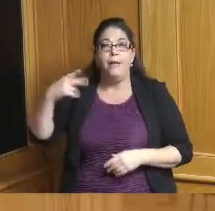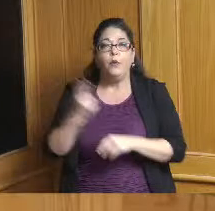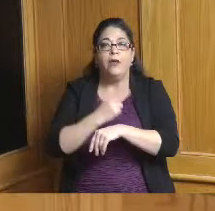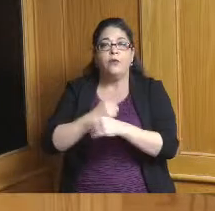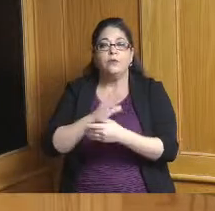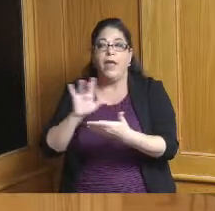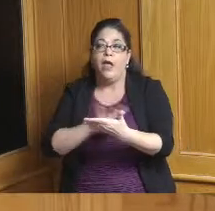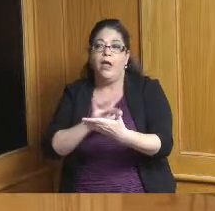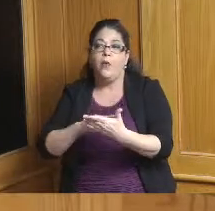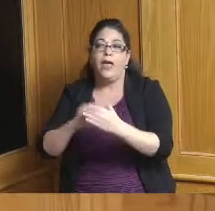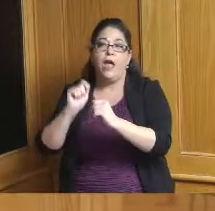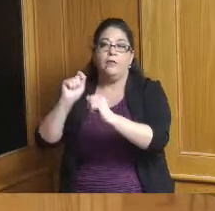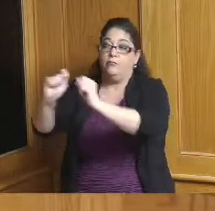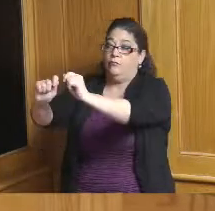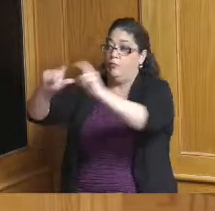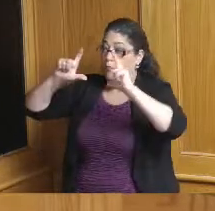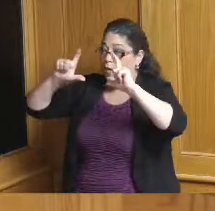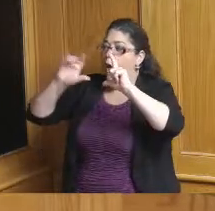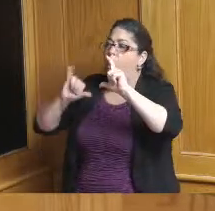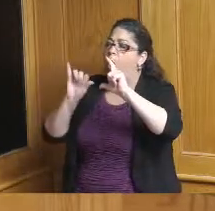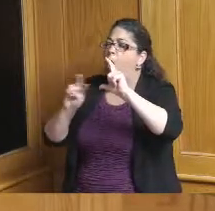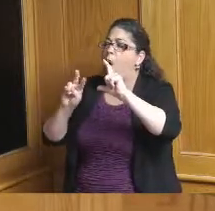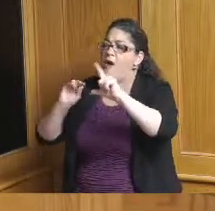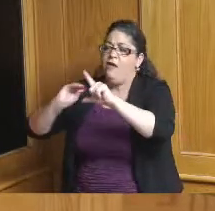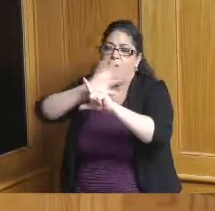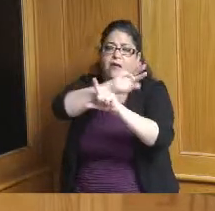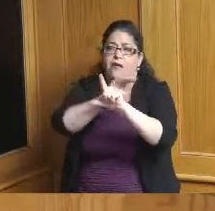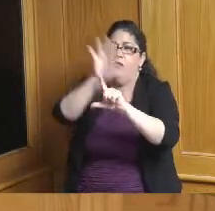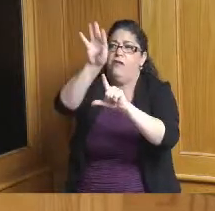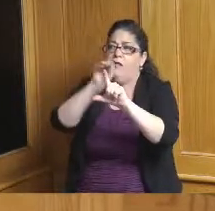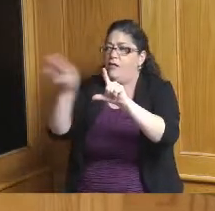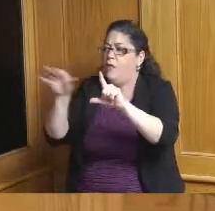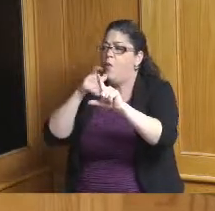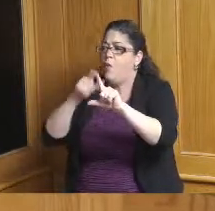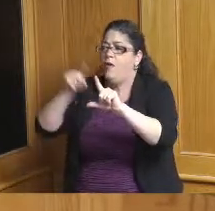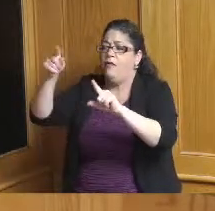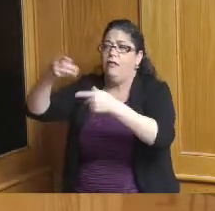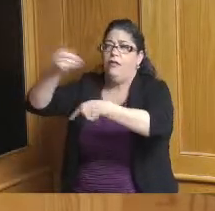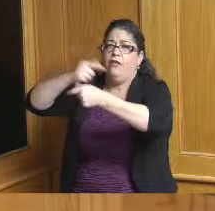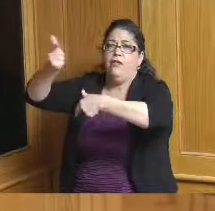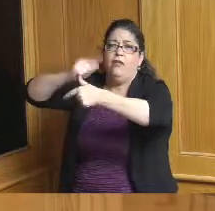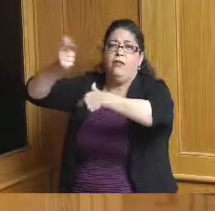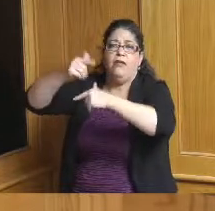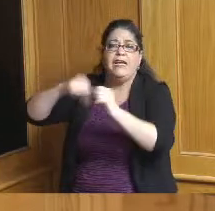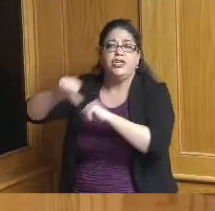county how it affects the other area how it affects do we lose housing do we gain housing